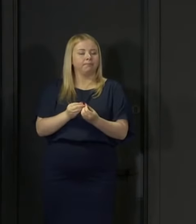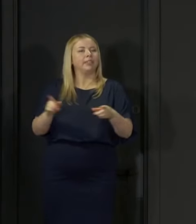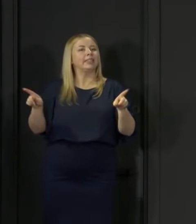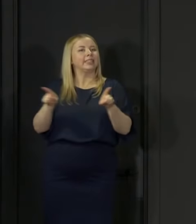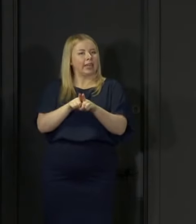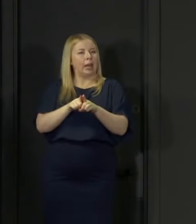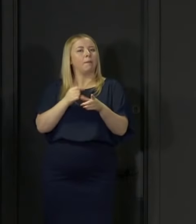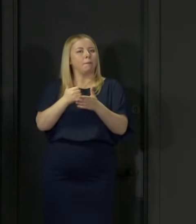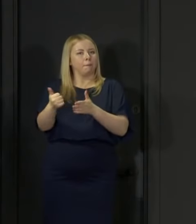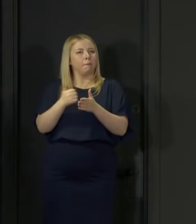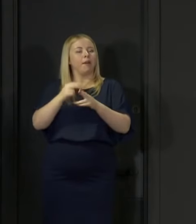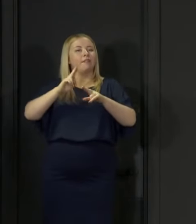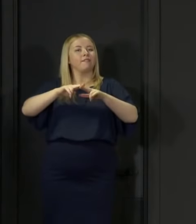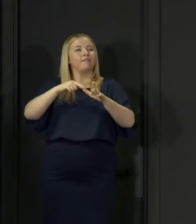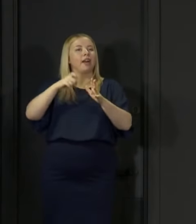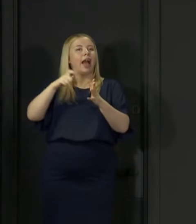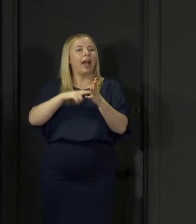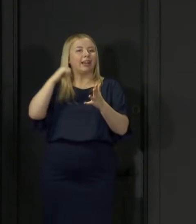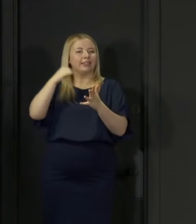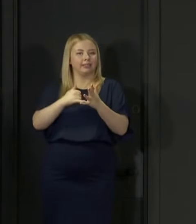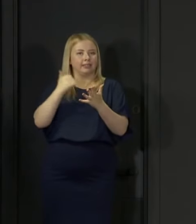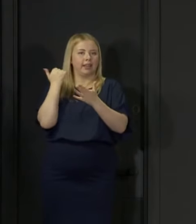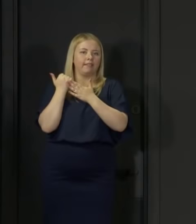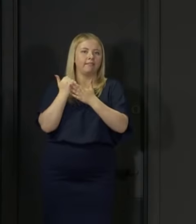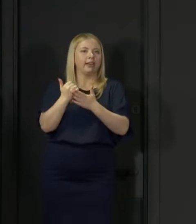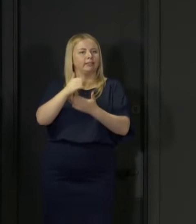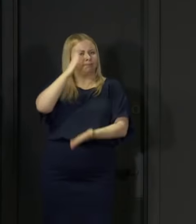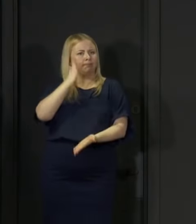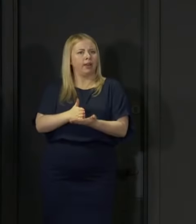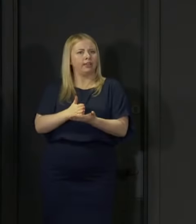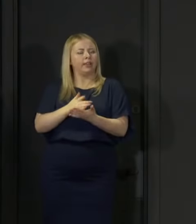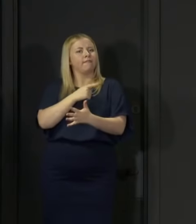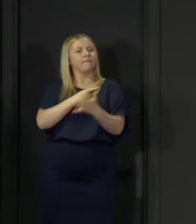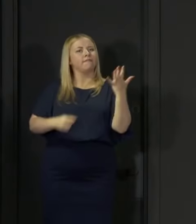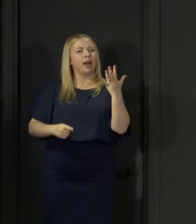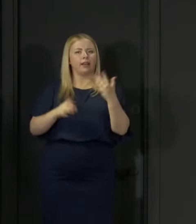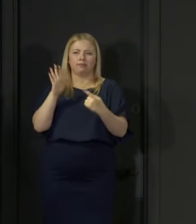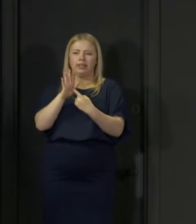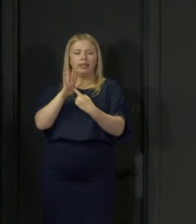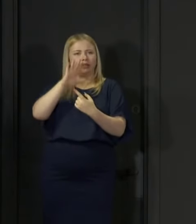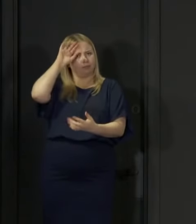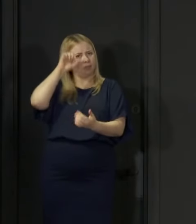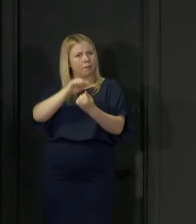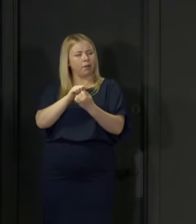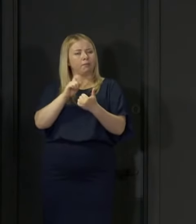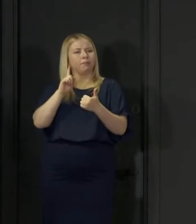Those are the five key things all of us should remember in everything we do.